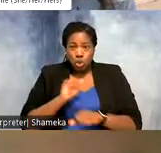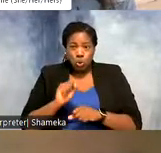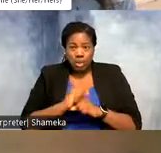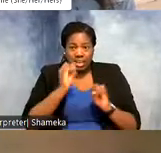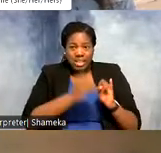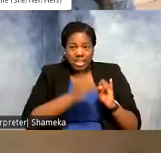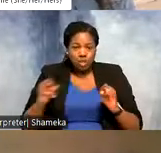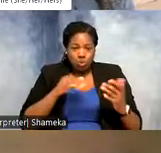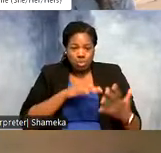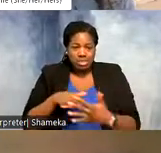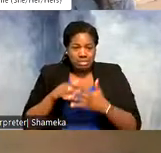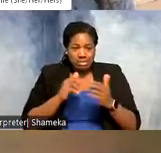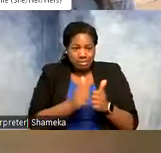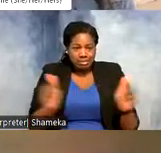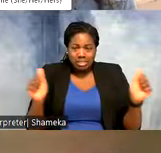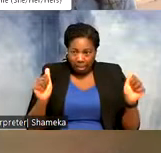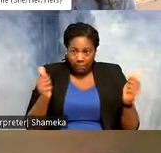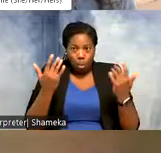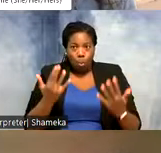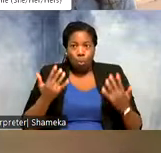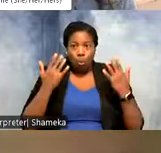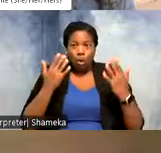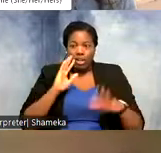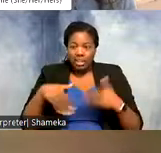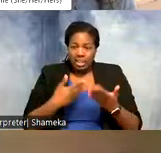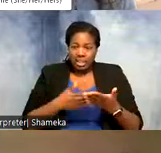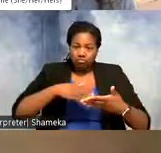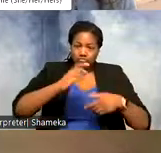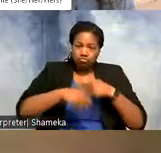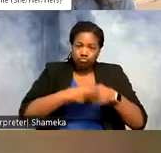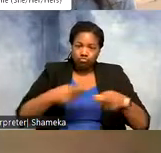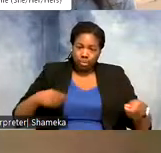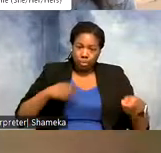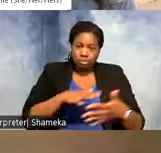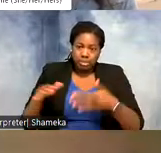studies and so they are waiting until they can finish their study before that information is shared with